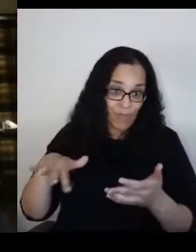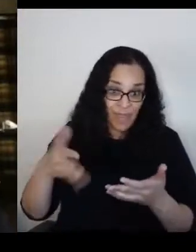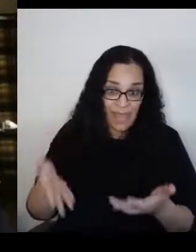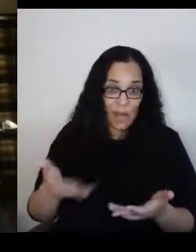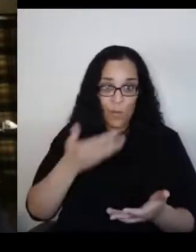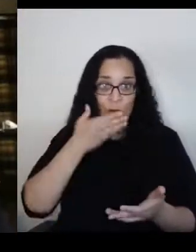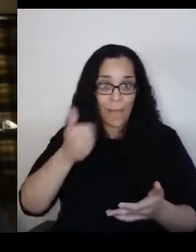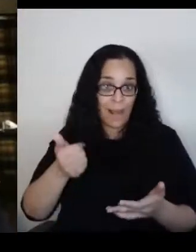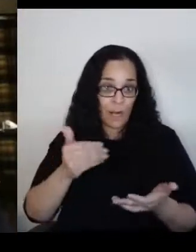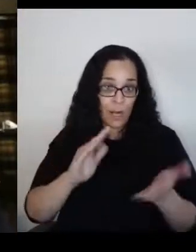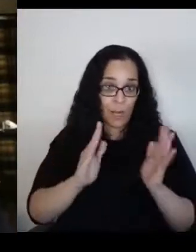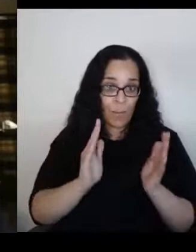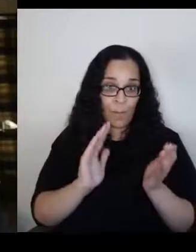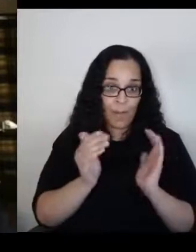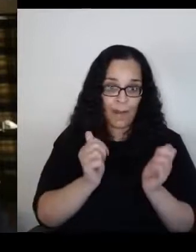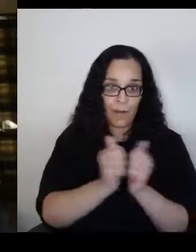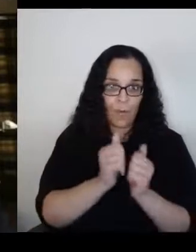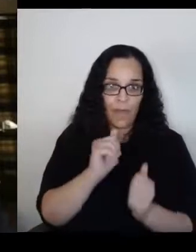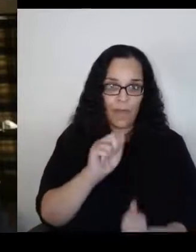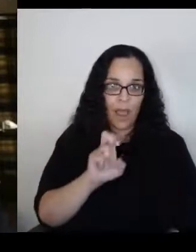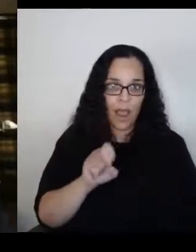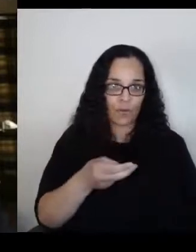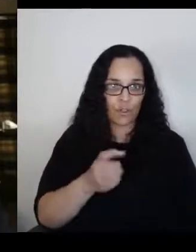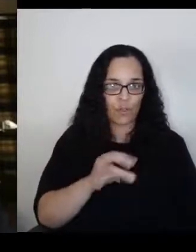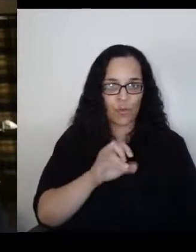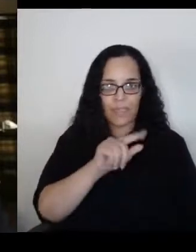where I went later on and basically,